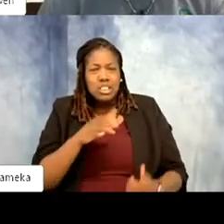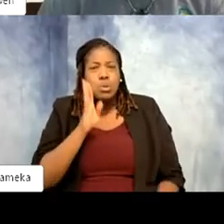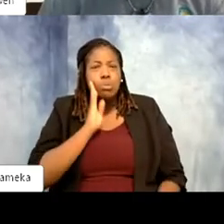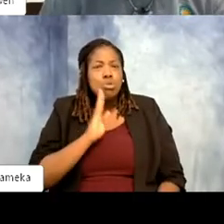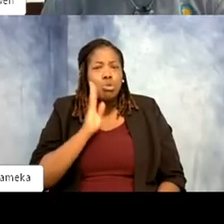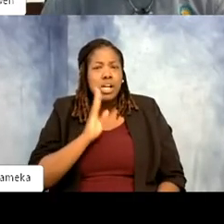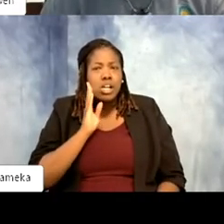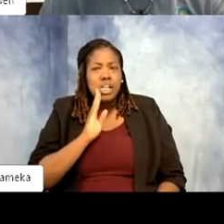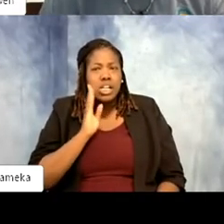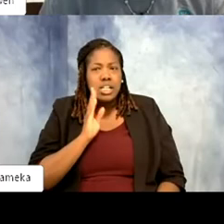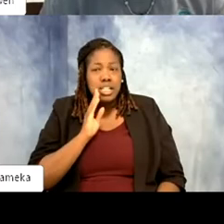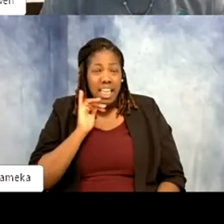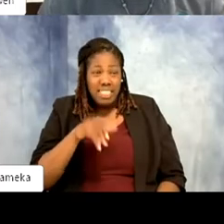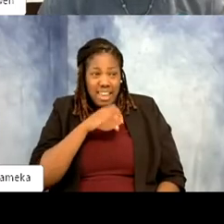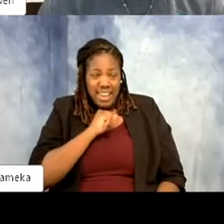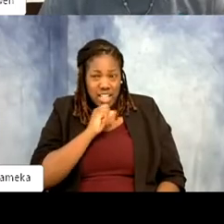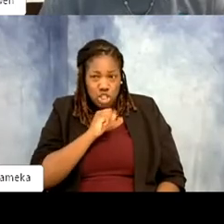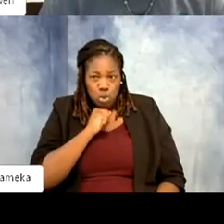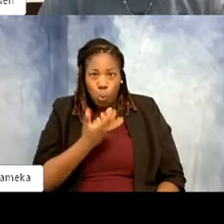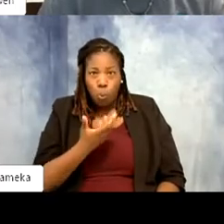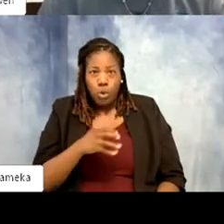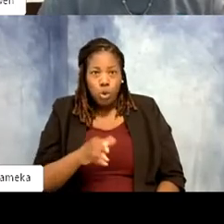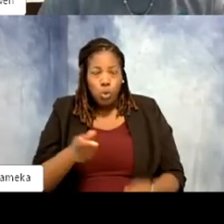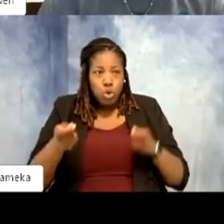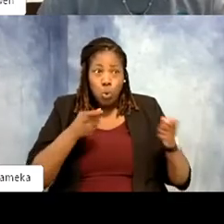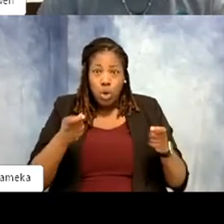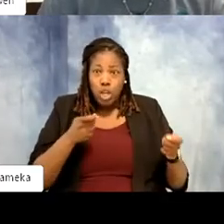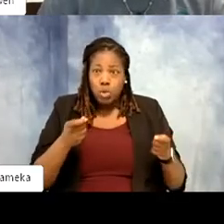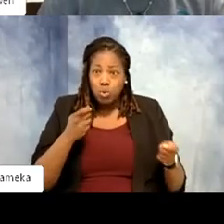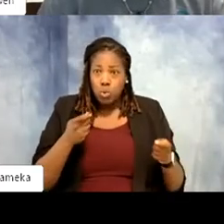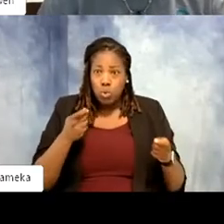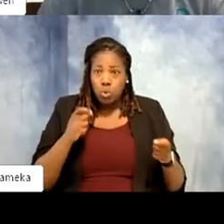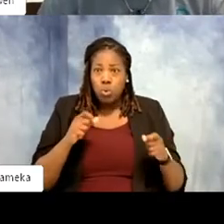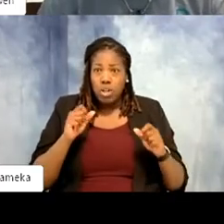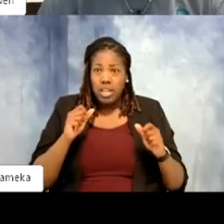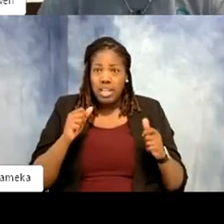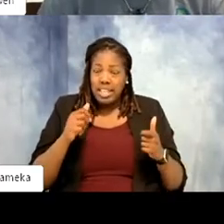even at this age we do not want to go in hands-on because cassowaries deserve a lot of respect. They